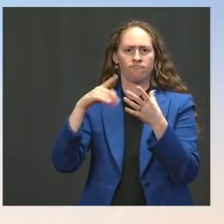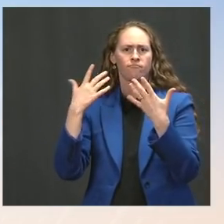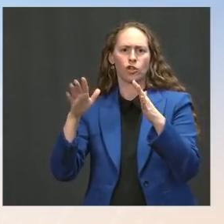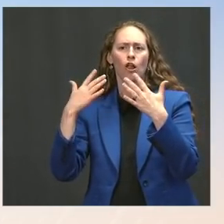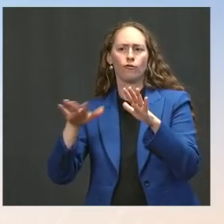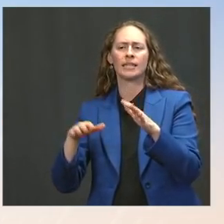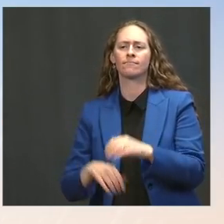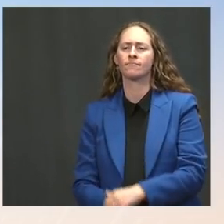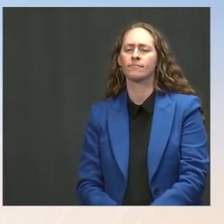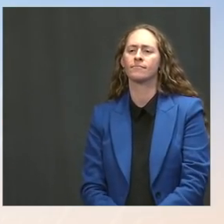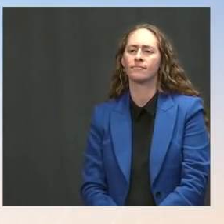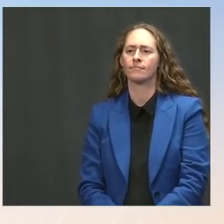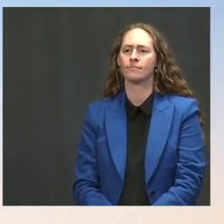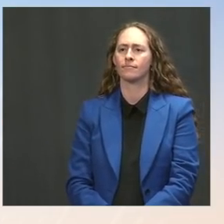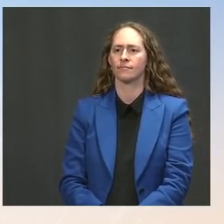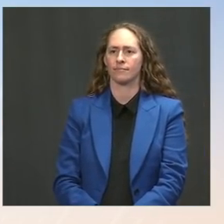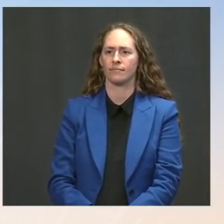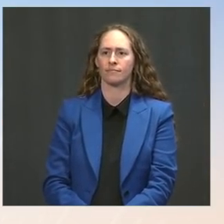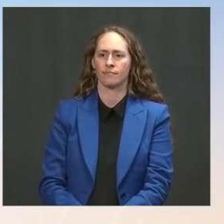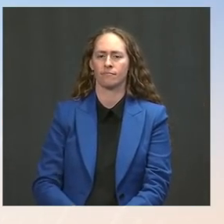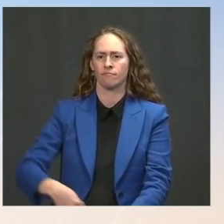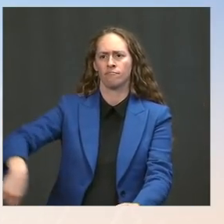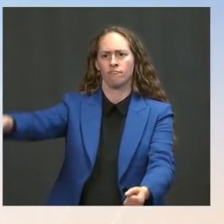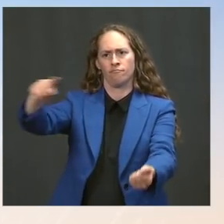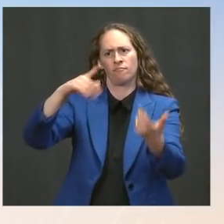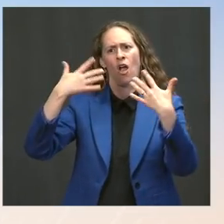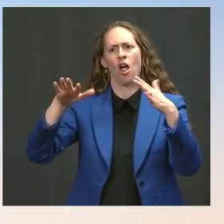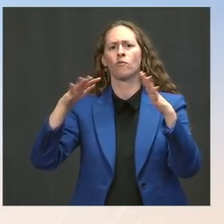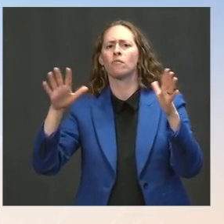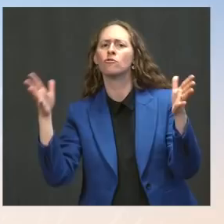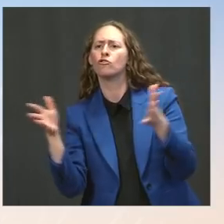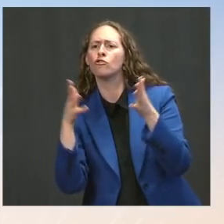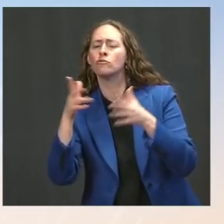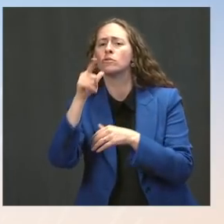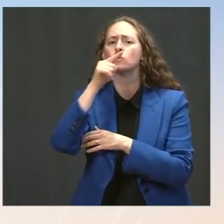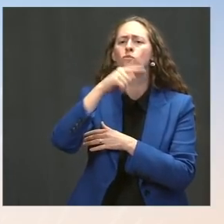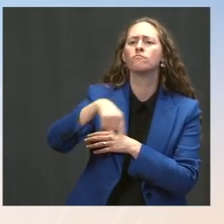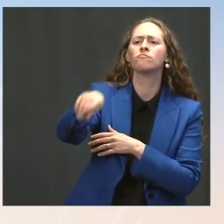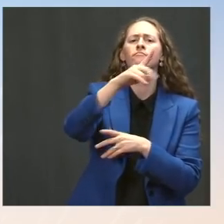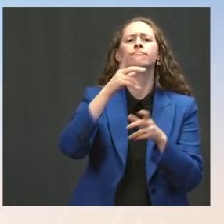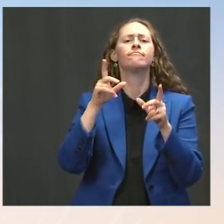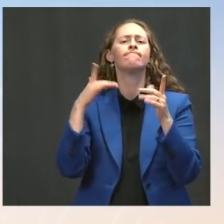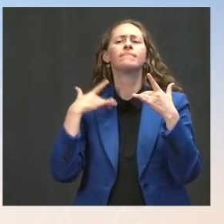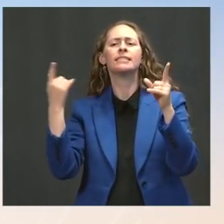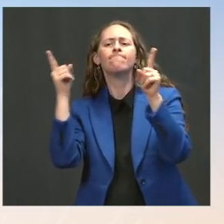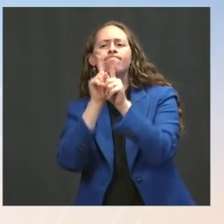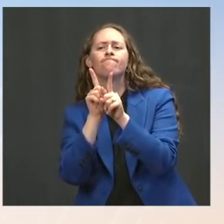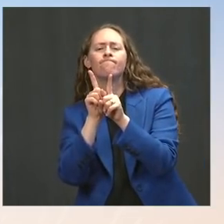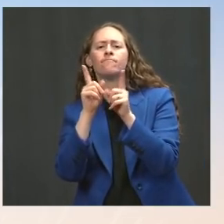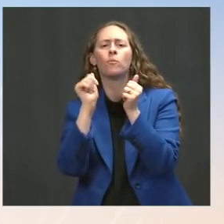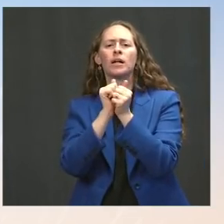all called for all healthcare and long-term care employees to mandate employees be vaccinated against COVID. Now, that is the healthcare industry